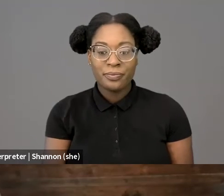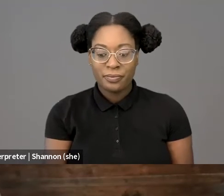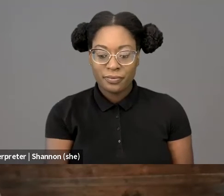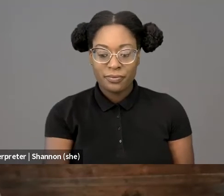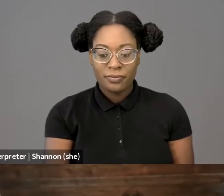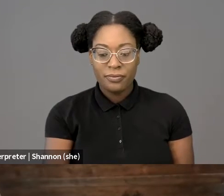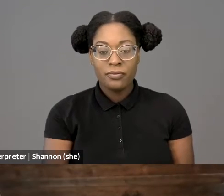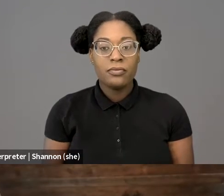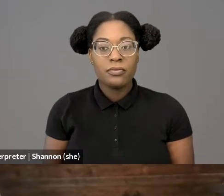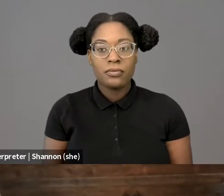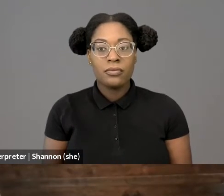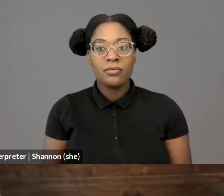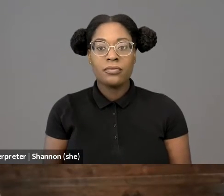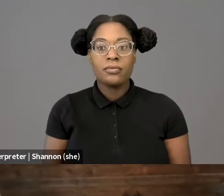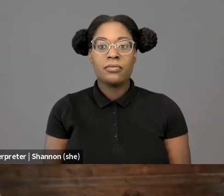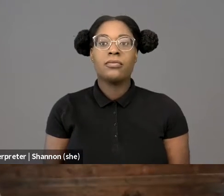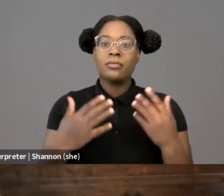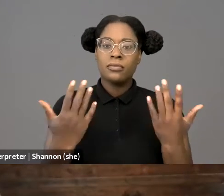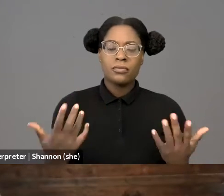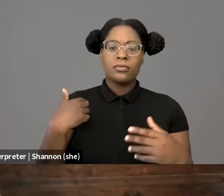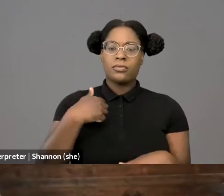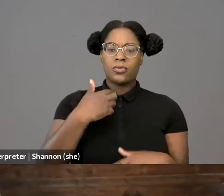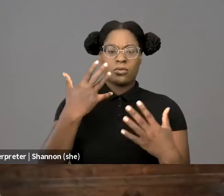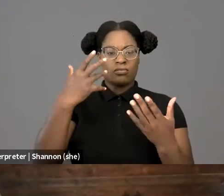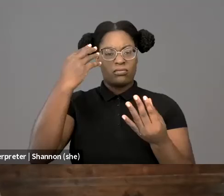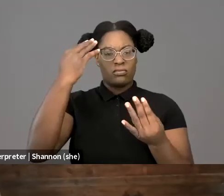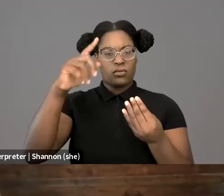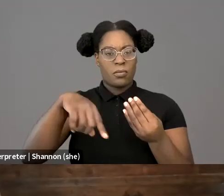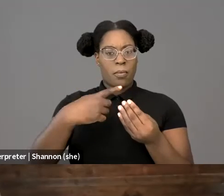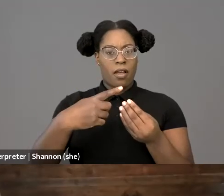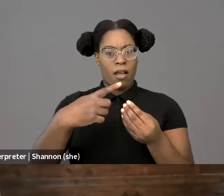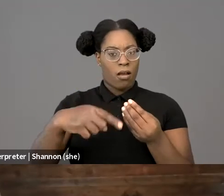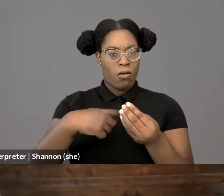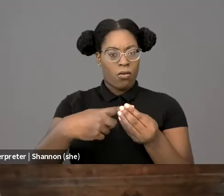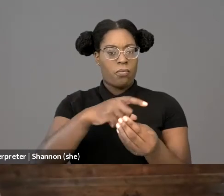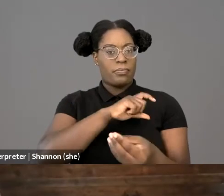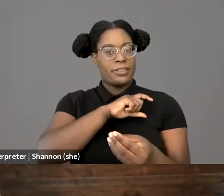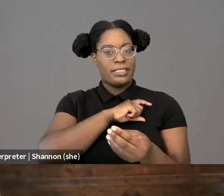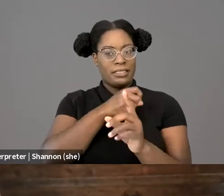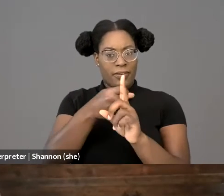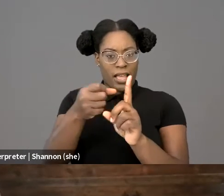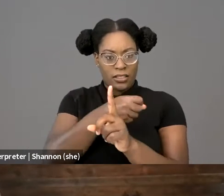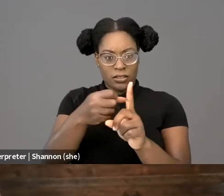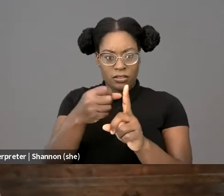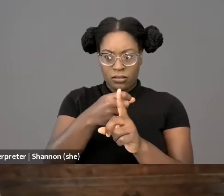or in the worst case justify police violence during their encounters with public protestors? Let me begin by describing